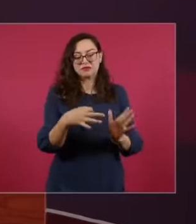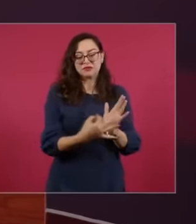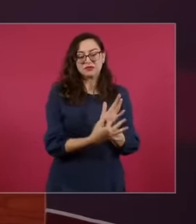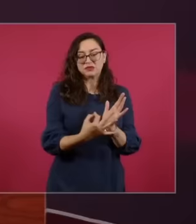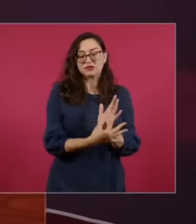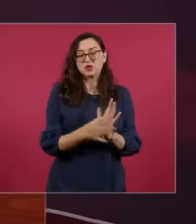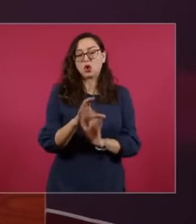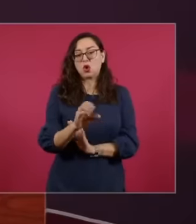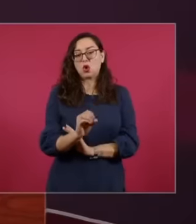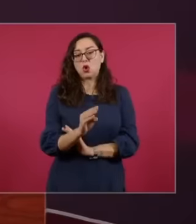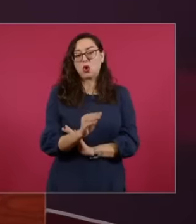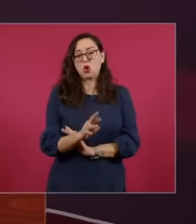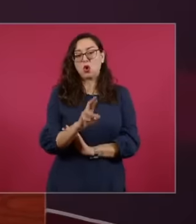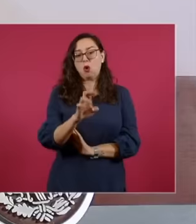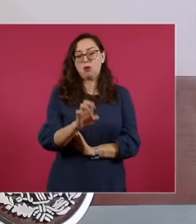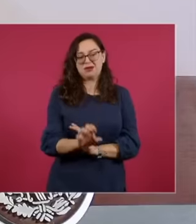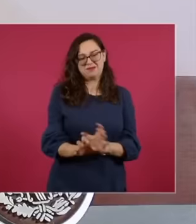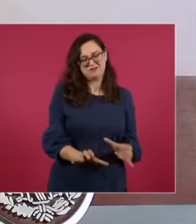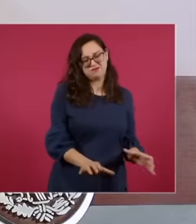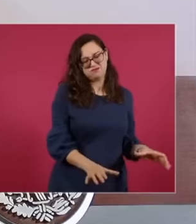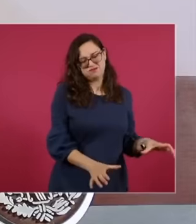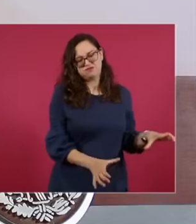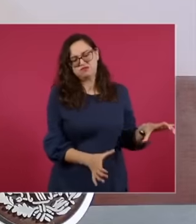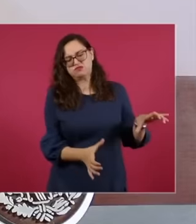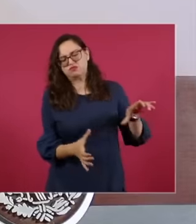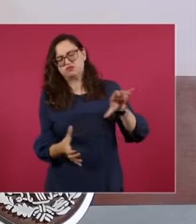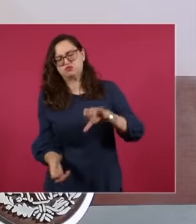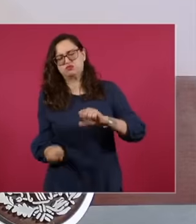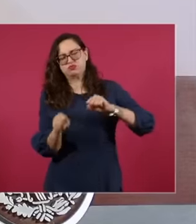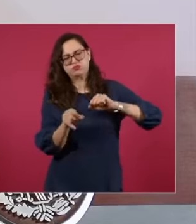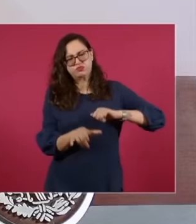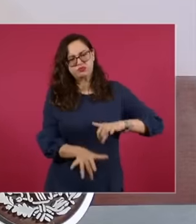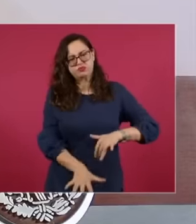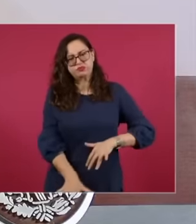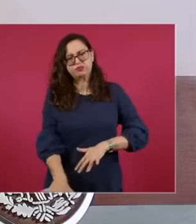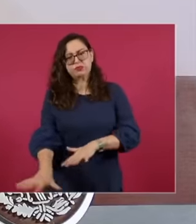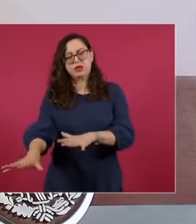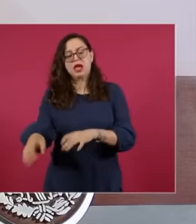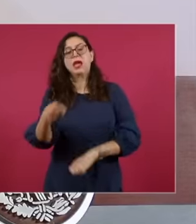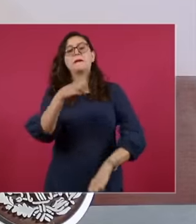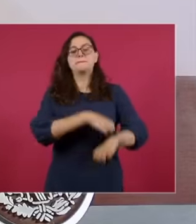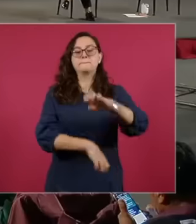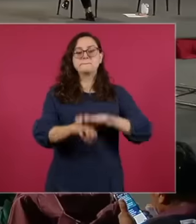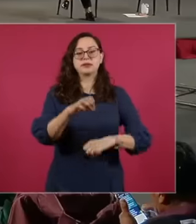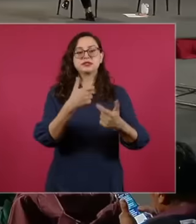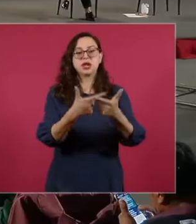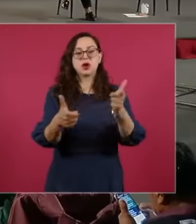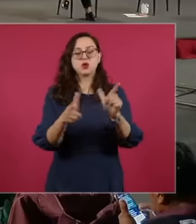by the Buenavista el copper mining complex, a company of the Mexico group, turns 10 years old, affecting the Sonoras and